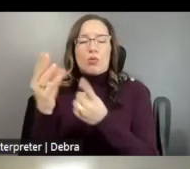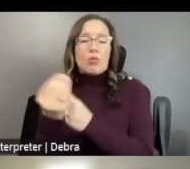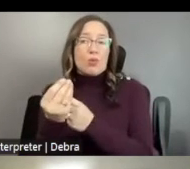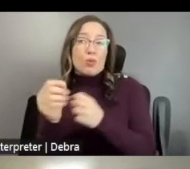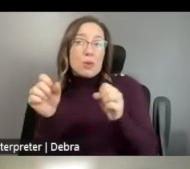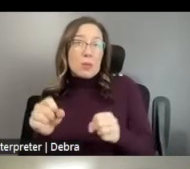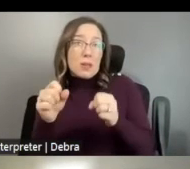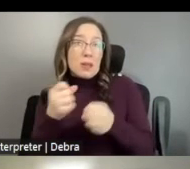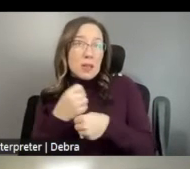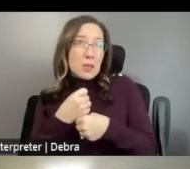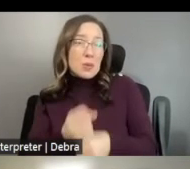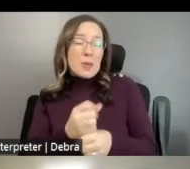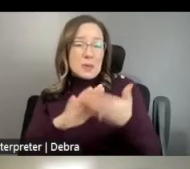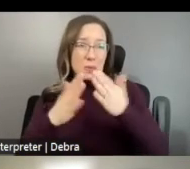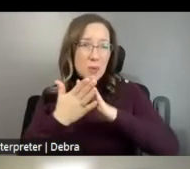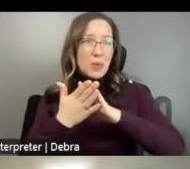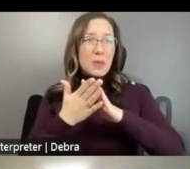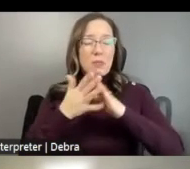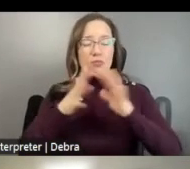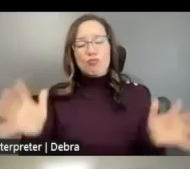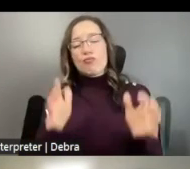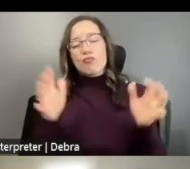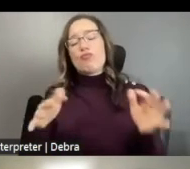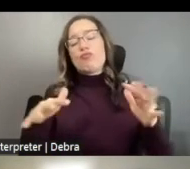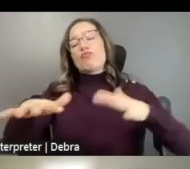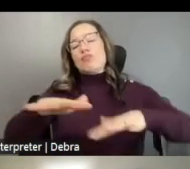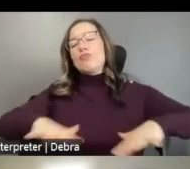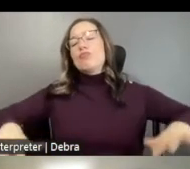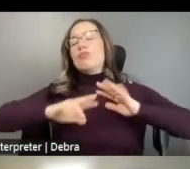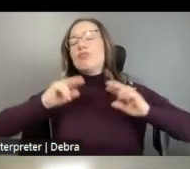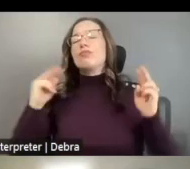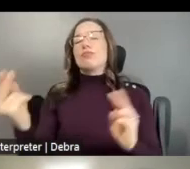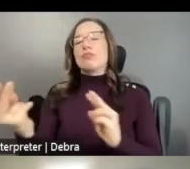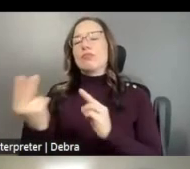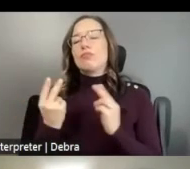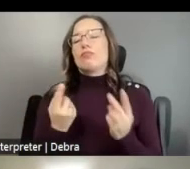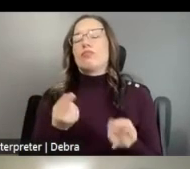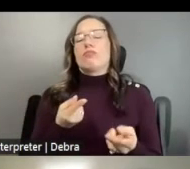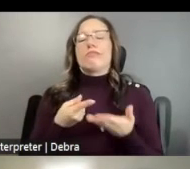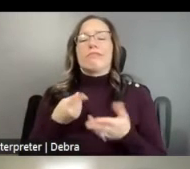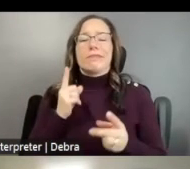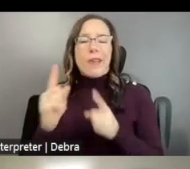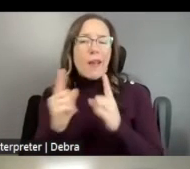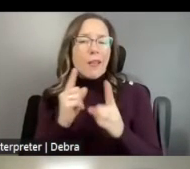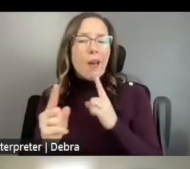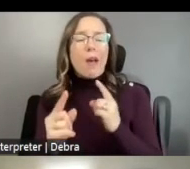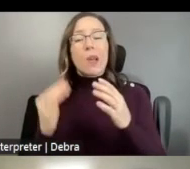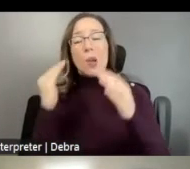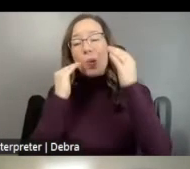CREATE COMMUNITY, CULTIVATE SPACE FOR REFLECTION AND DIALOGUE, AND BRING AWARENESS TO SOCIAL ISSUES